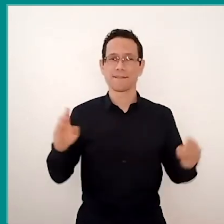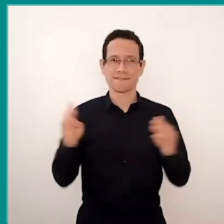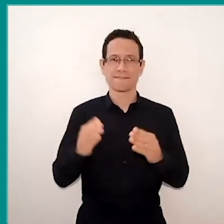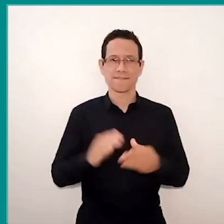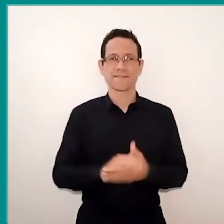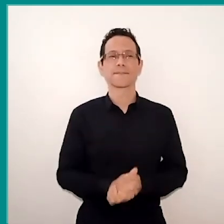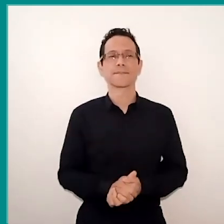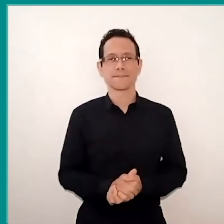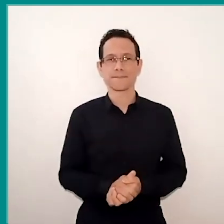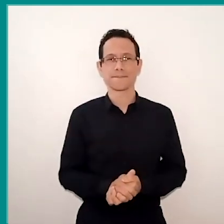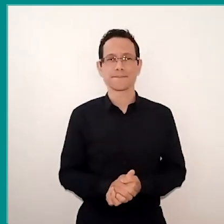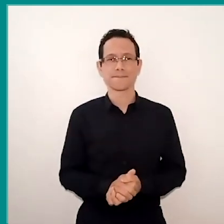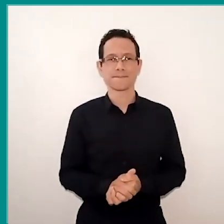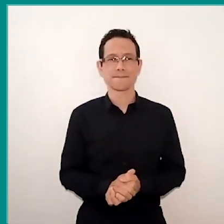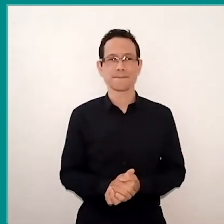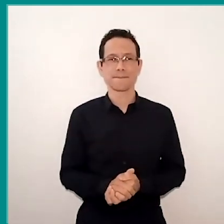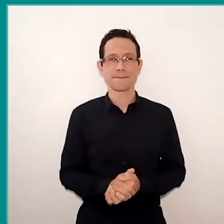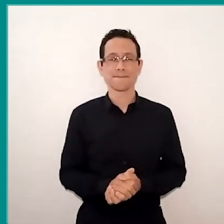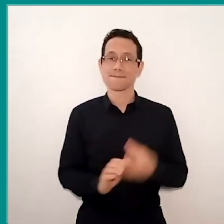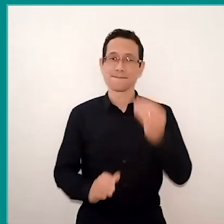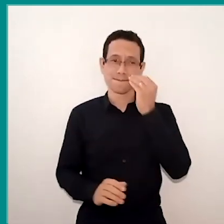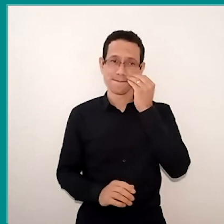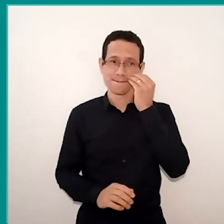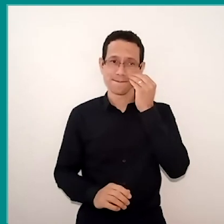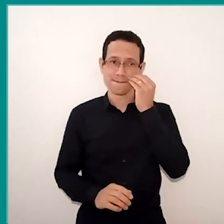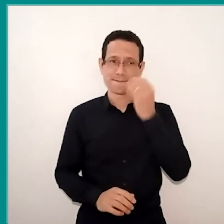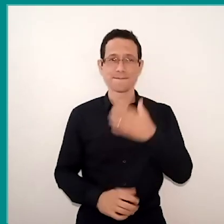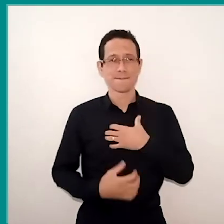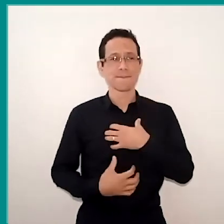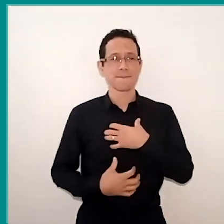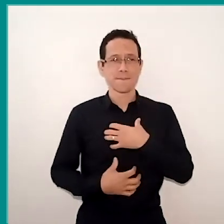So, we've been trying, somehow, more than ever,